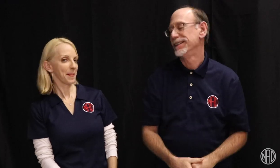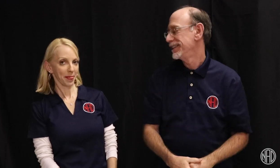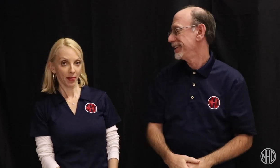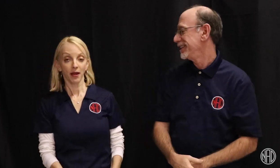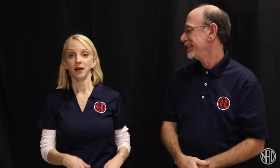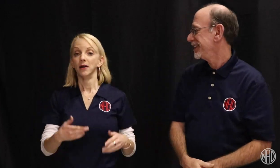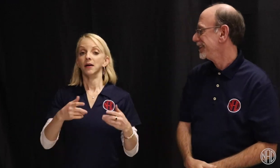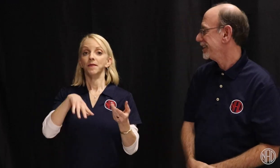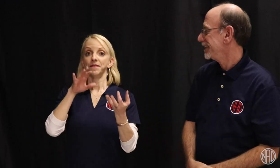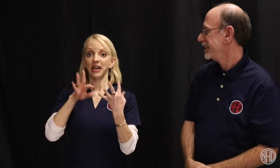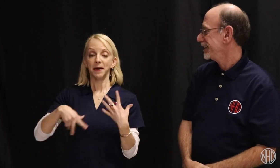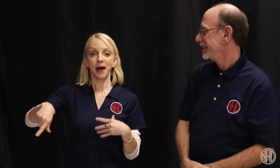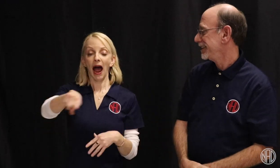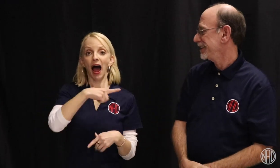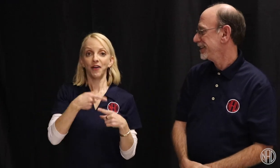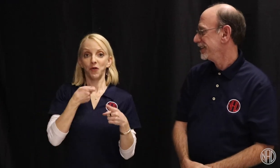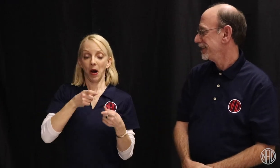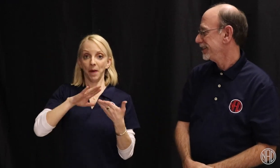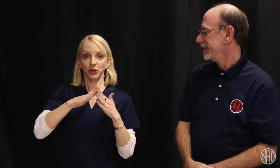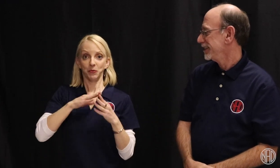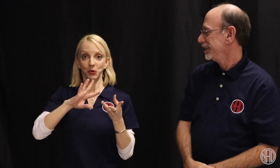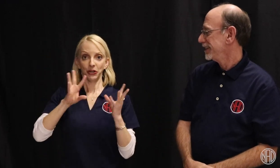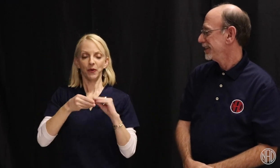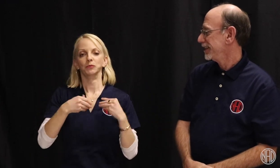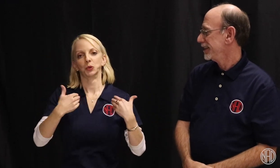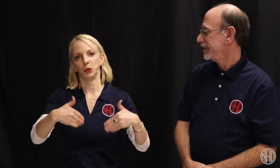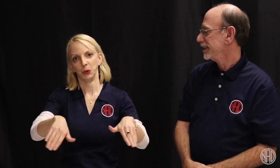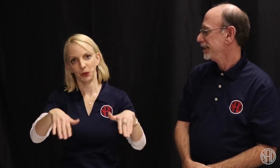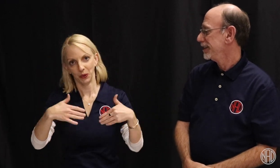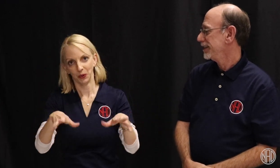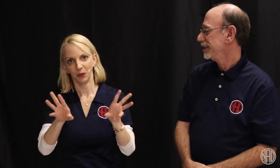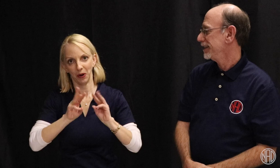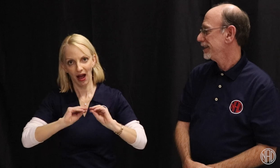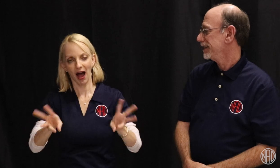The feedback we received at the community forums was amazing!